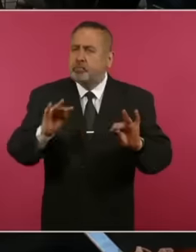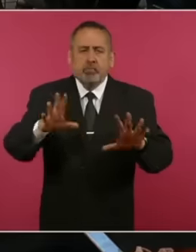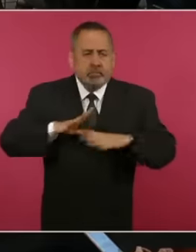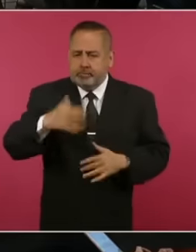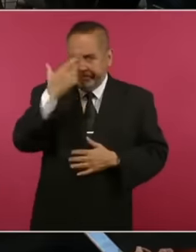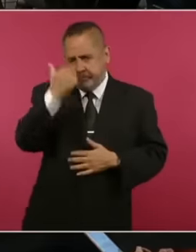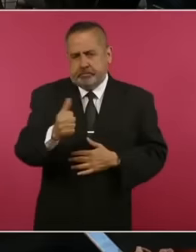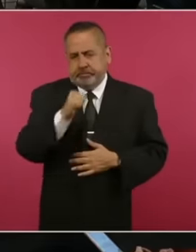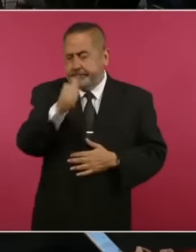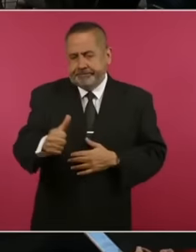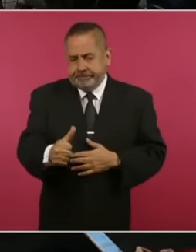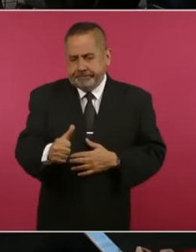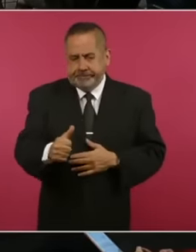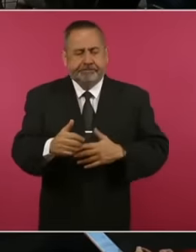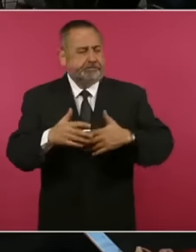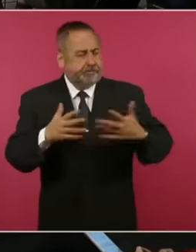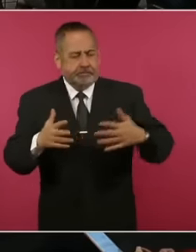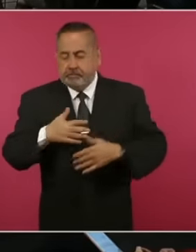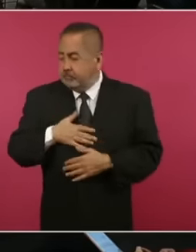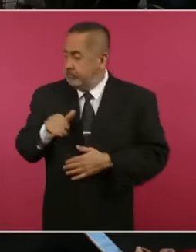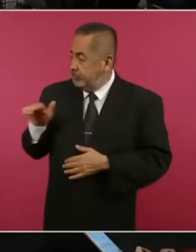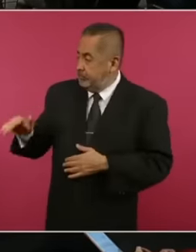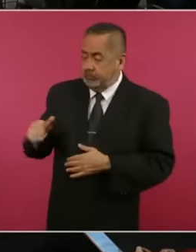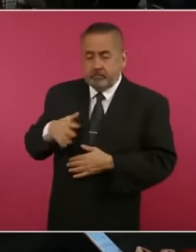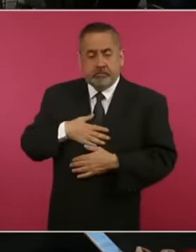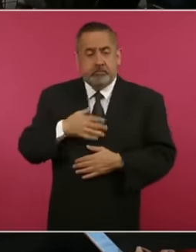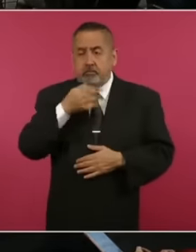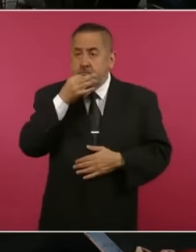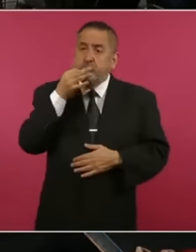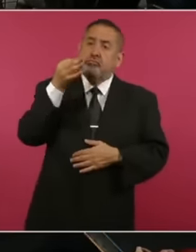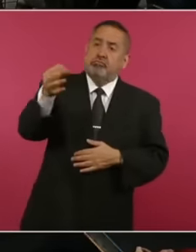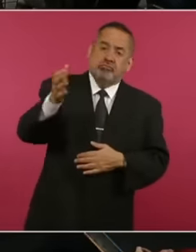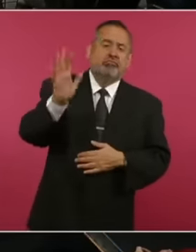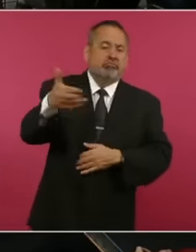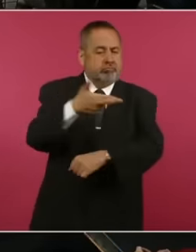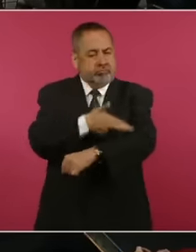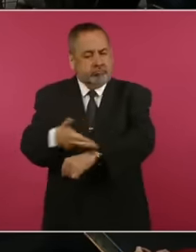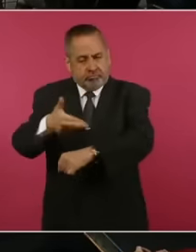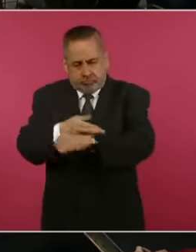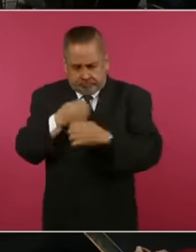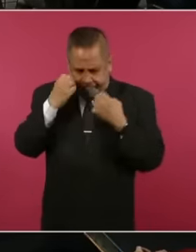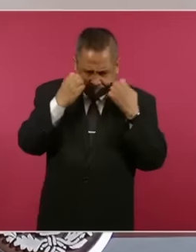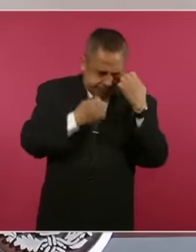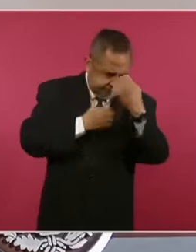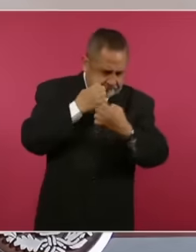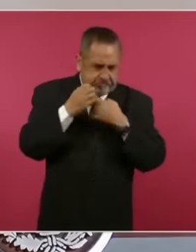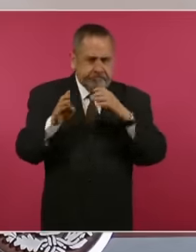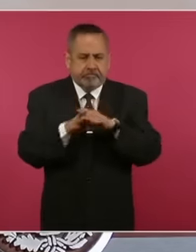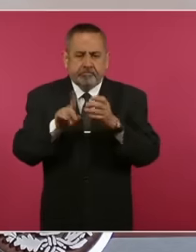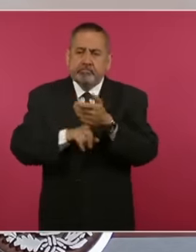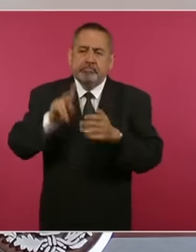started, Mr. President, we have not yet concluded the analysis of the possibility